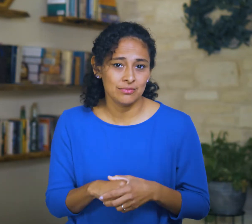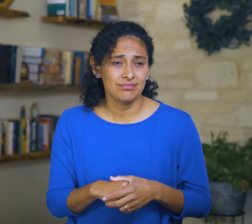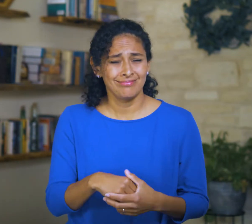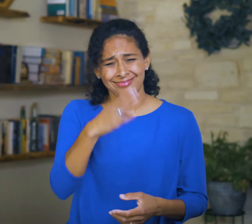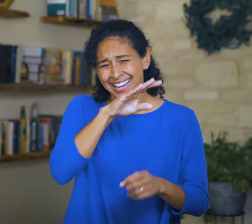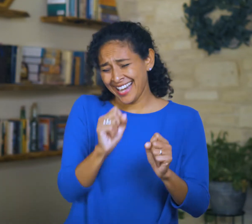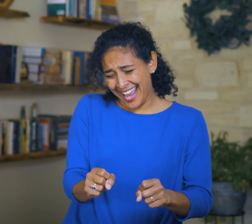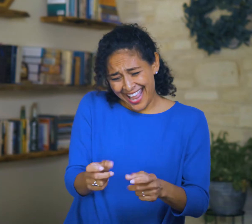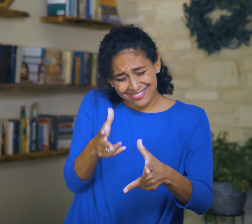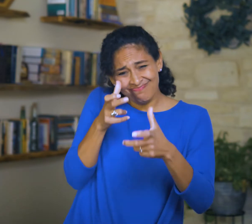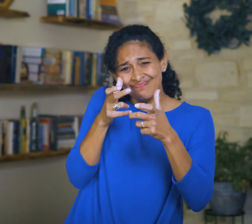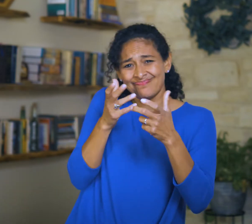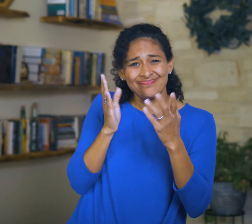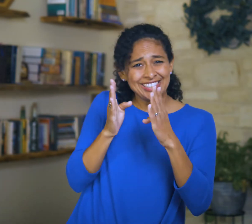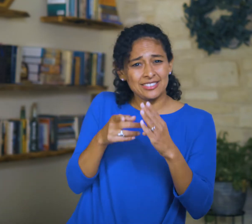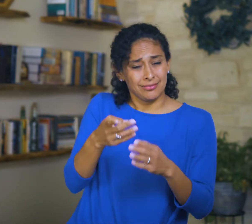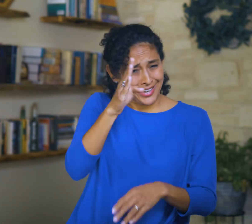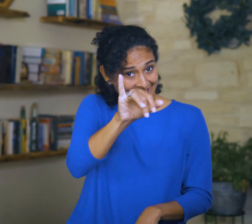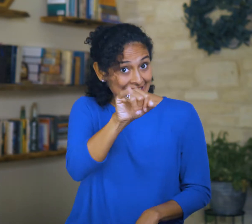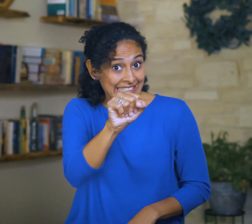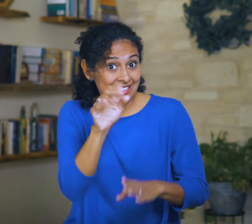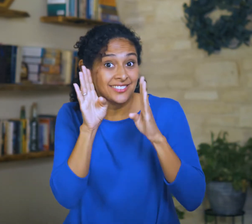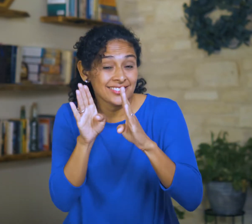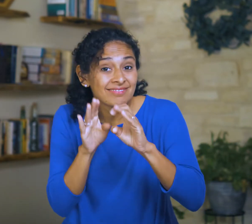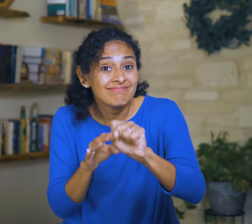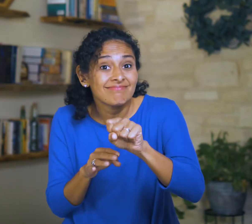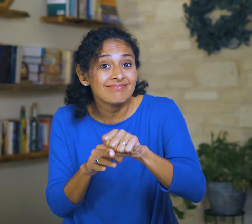God can hear him. God is listening.